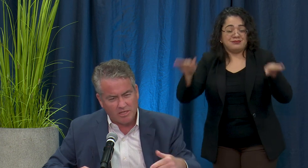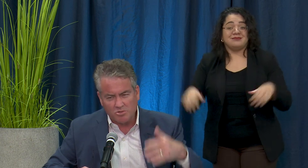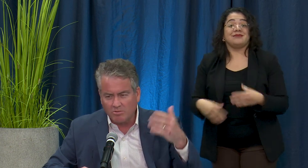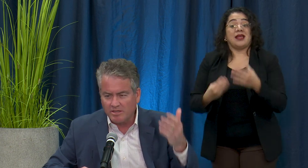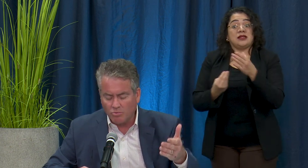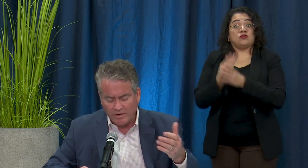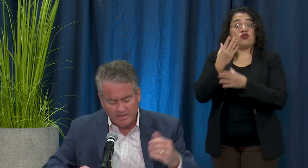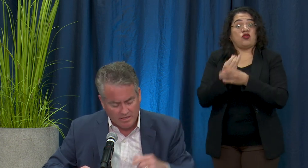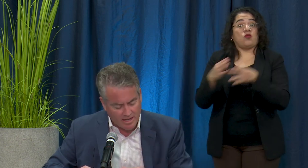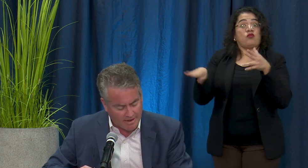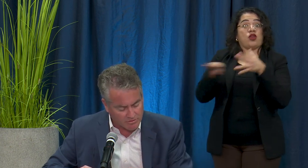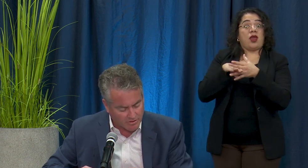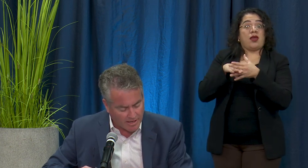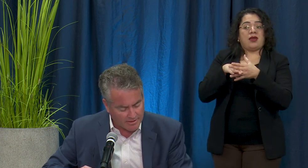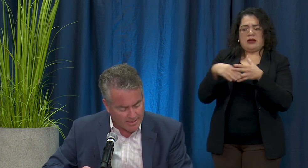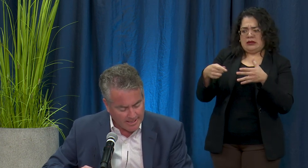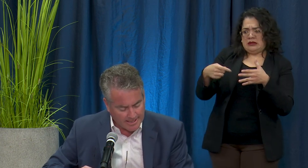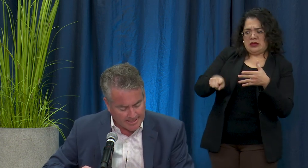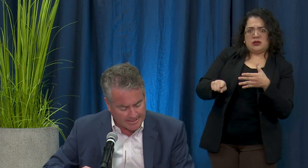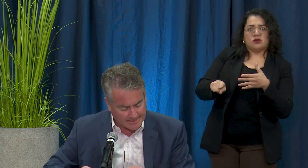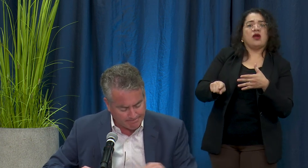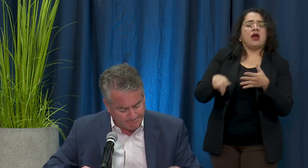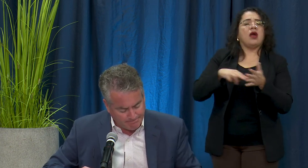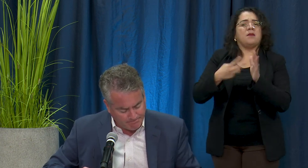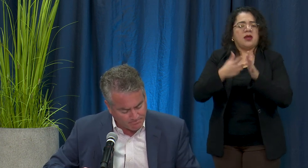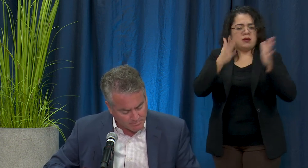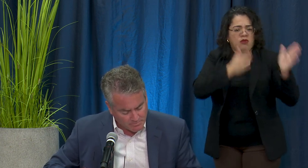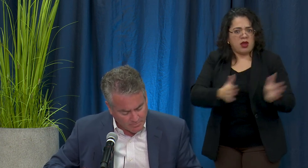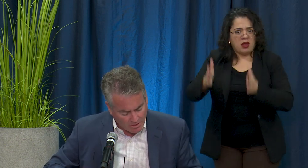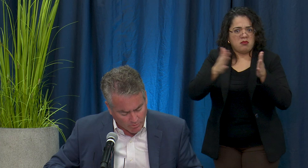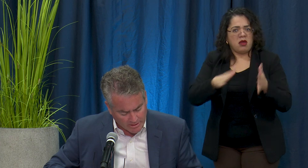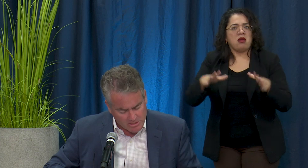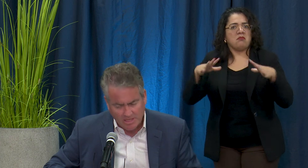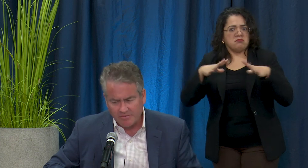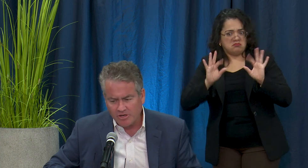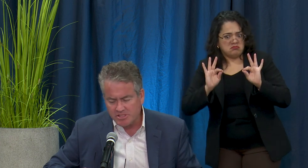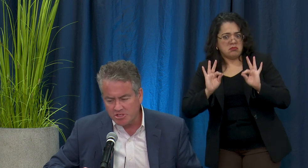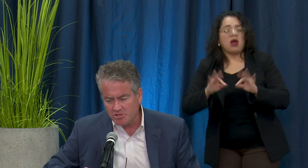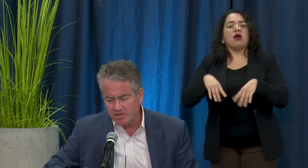week so it'll be the week after that. The Governor has issued an